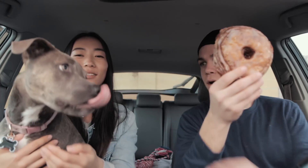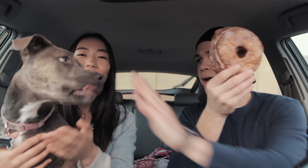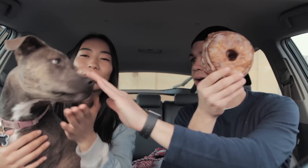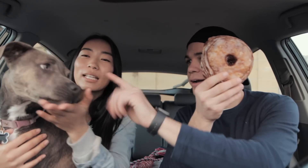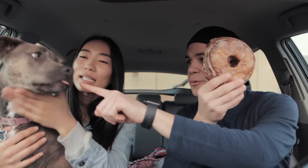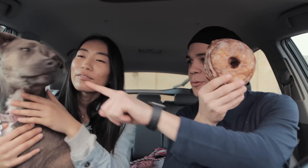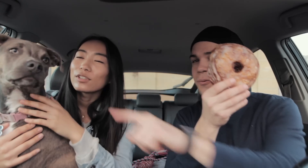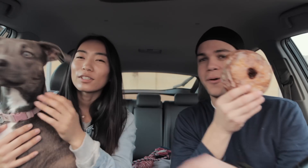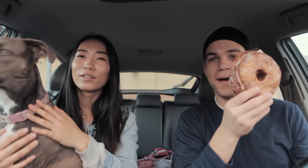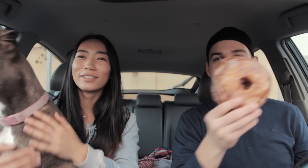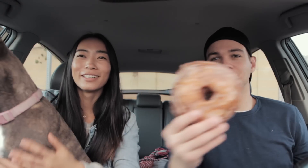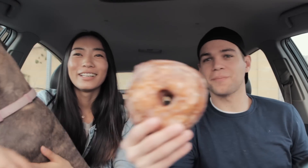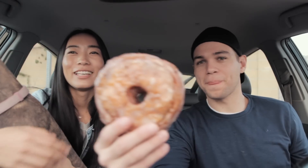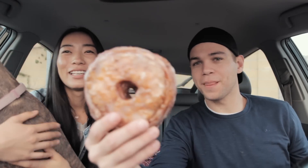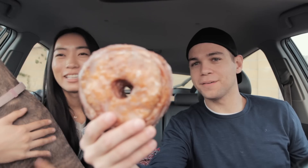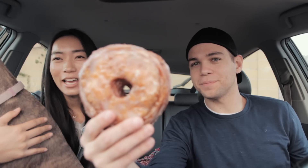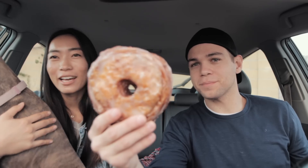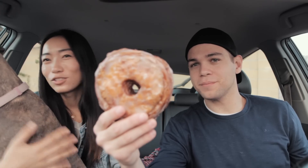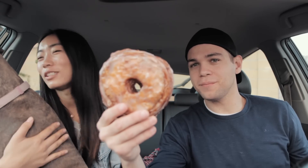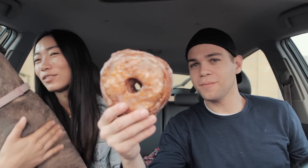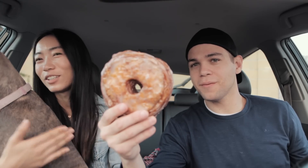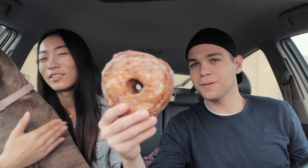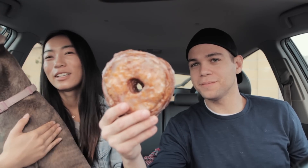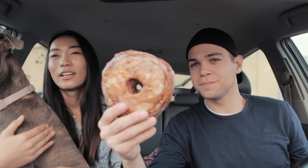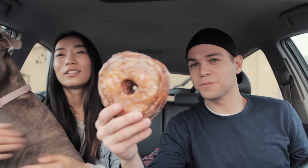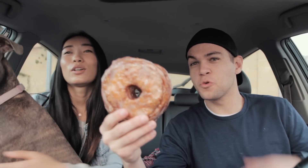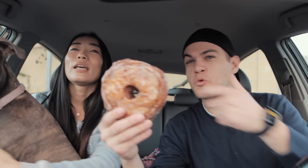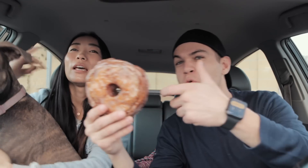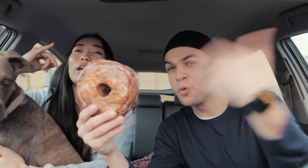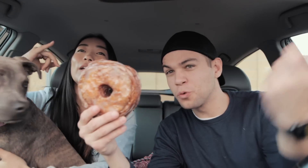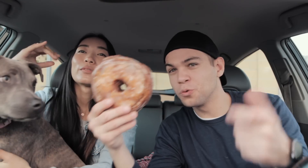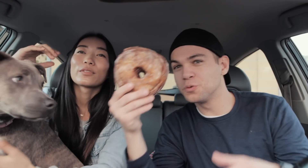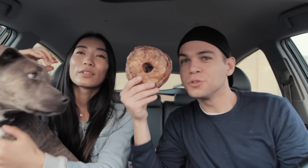Hey, no Java, that's not for you I've got treats for you It's huge